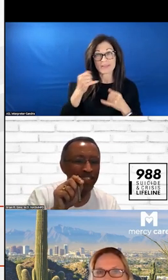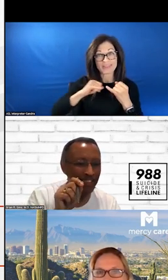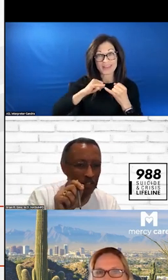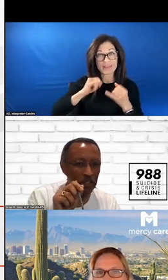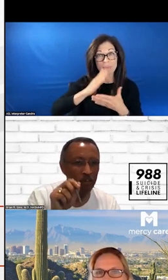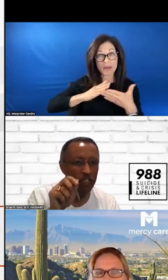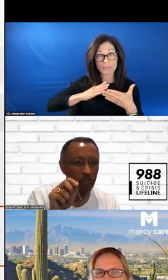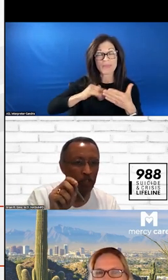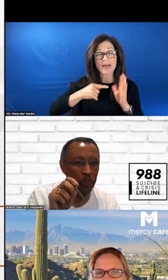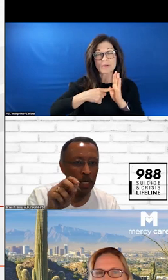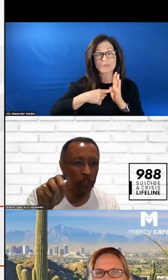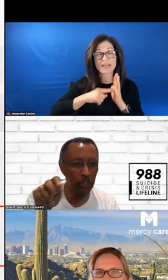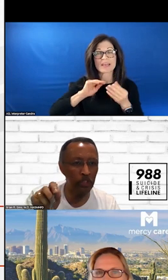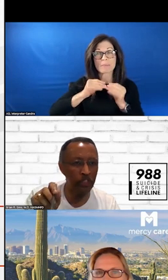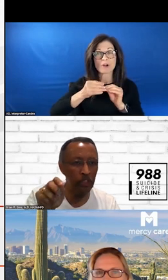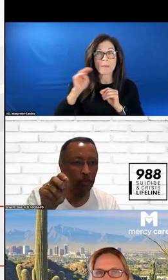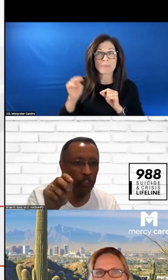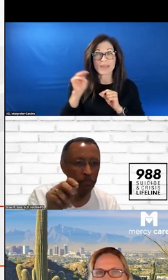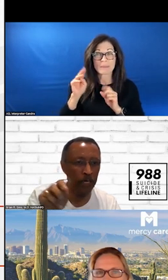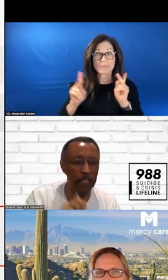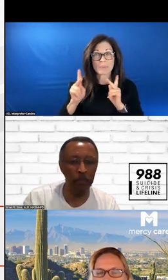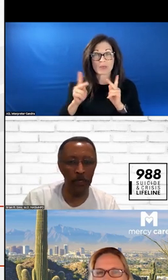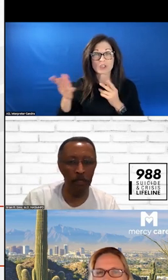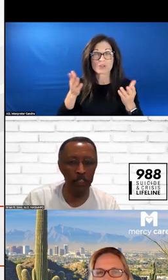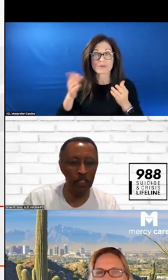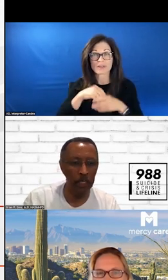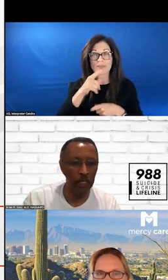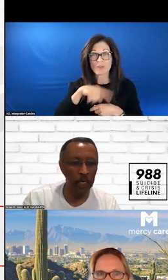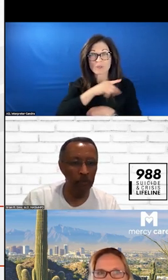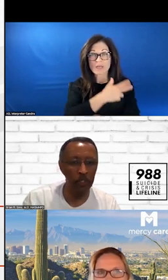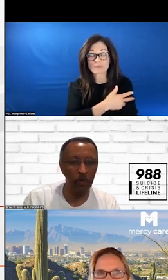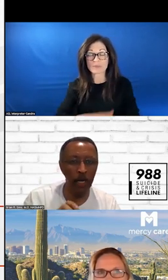MILLIONS OF INDIVIDUALS SERVED IN THOSE SPECIFIC HOSPITAL OUTLETS. WE WILL GO